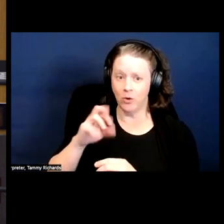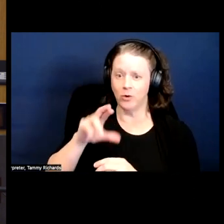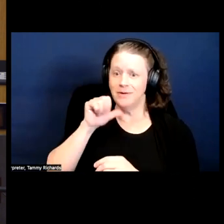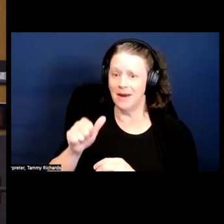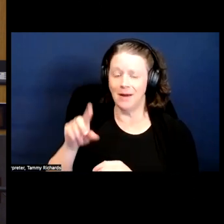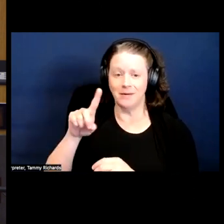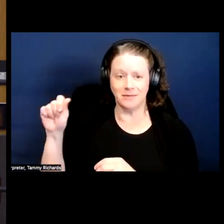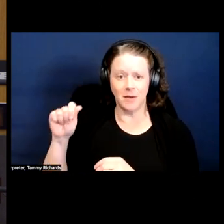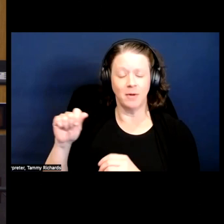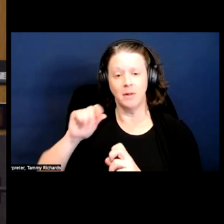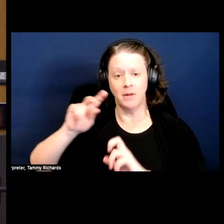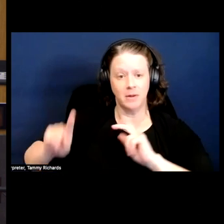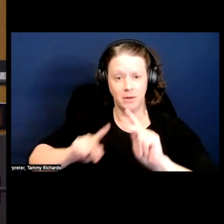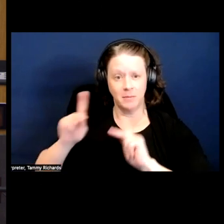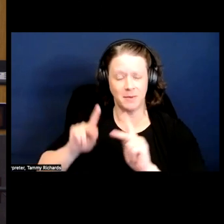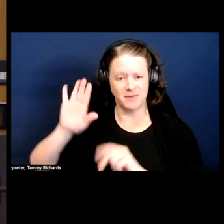or non-disabled folks' experiences?